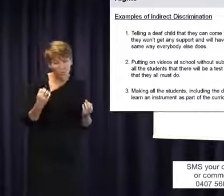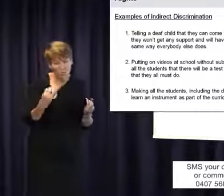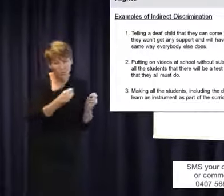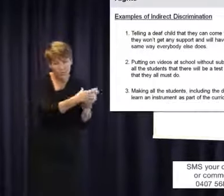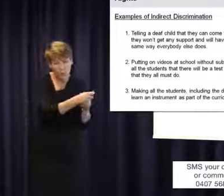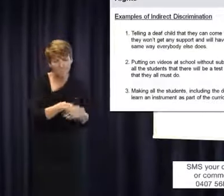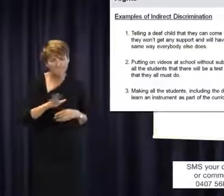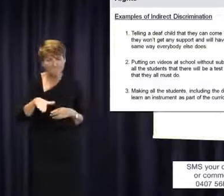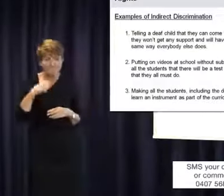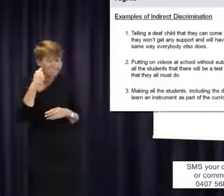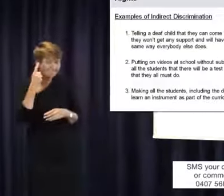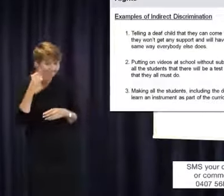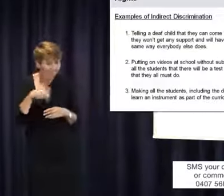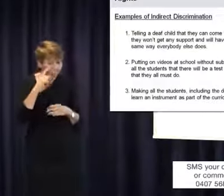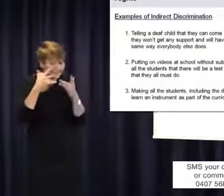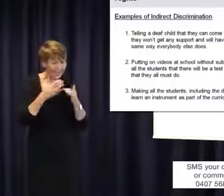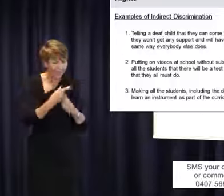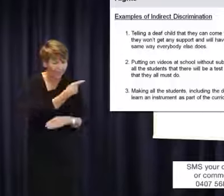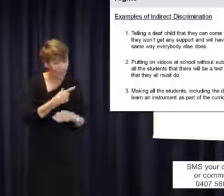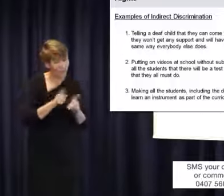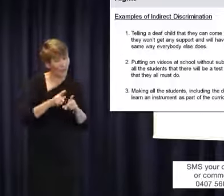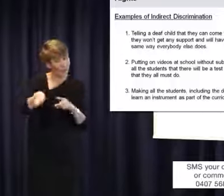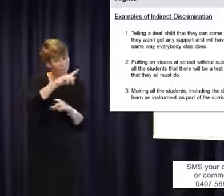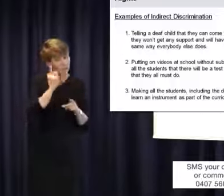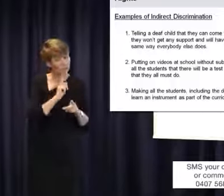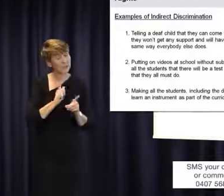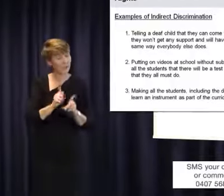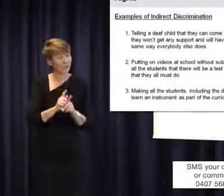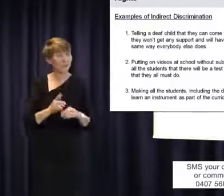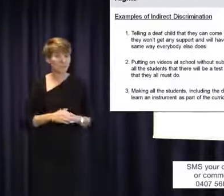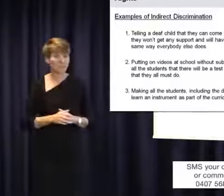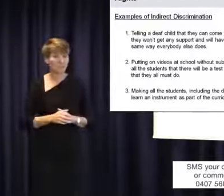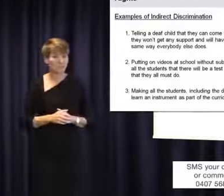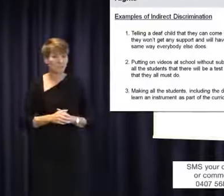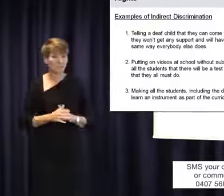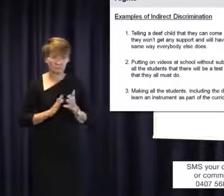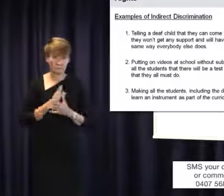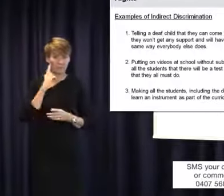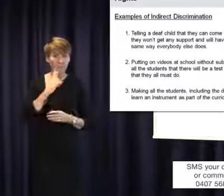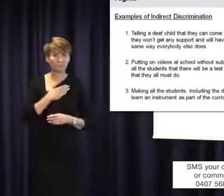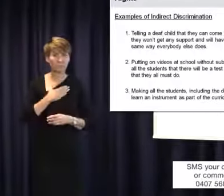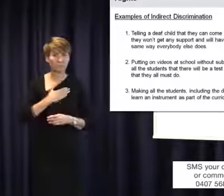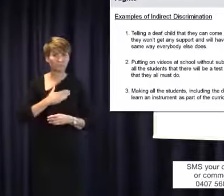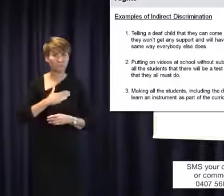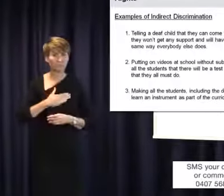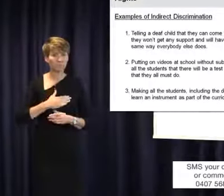on this later on.' So it's requiring the deaf student to just sit there and access the video